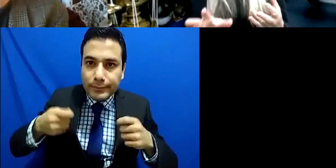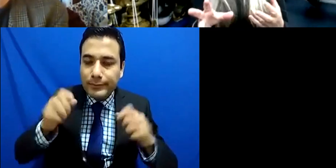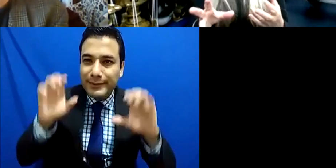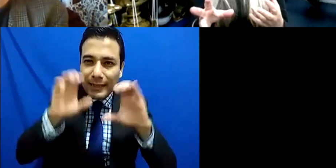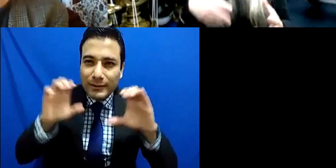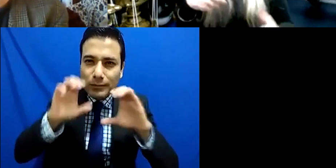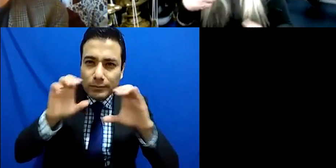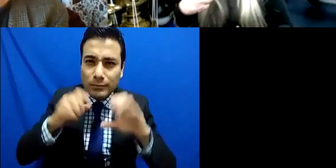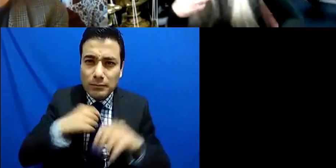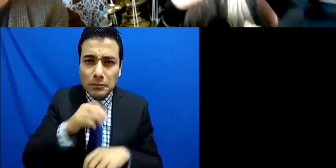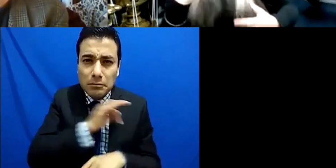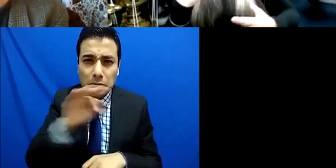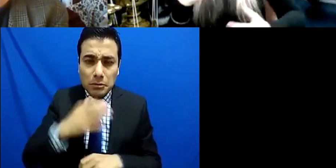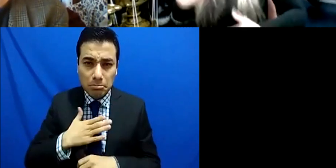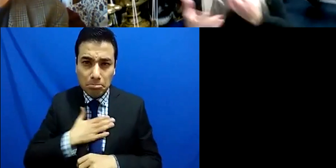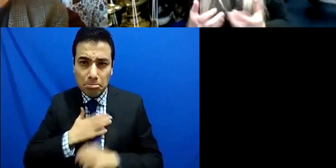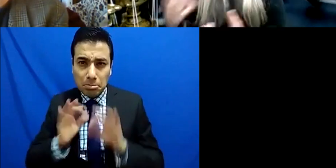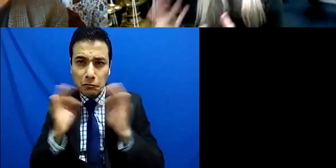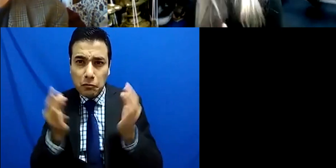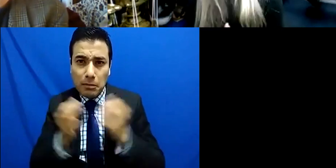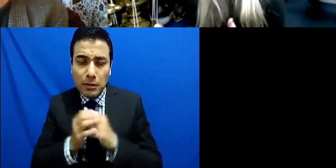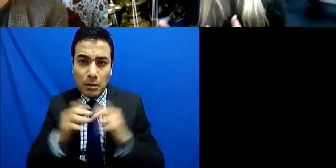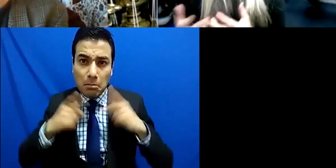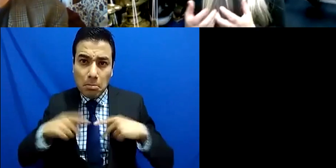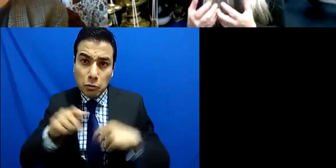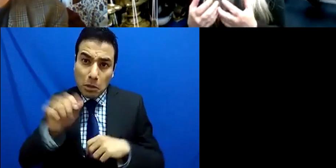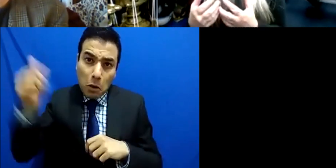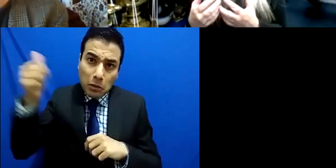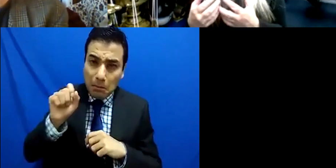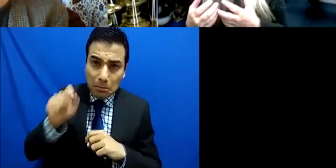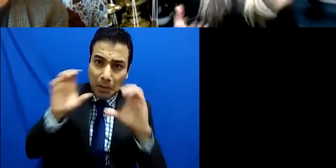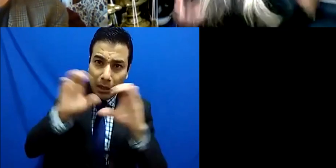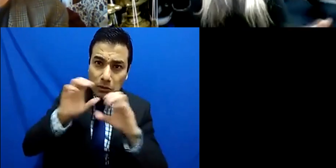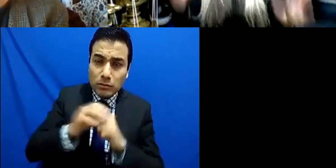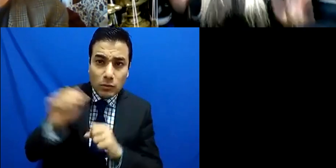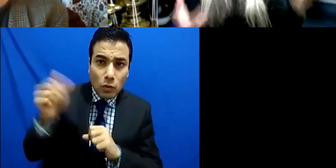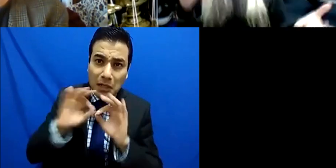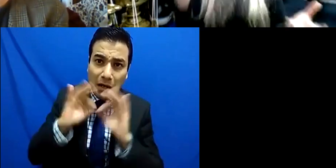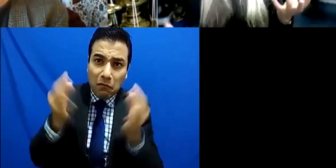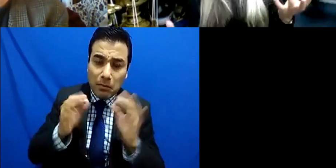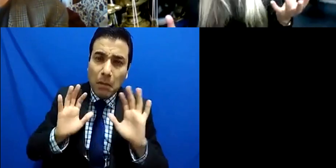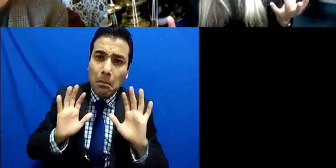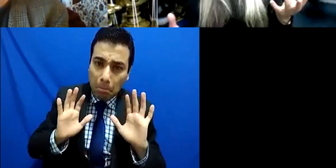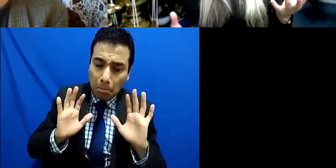music, and they might feel it in another way, and so, nothing is right or wrong with that it's just